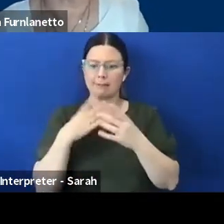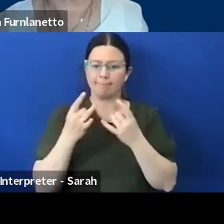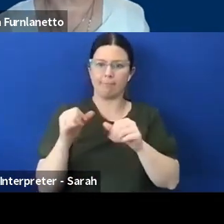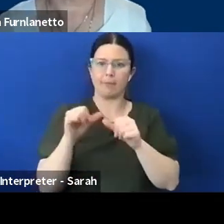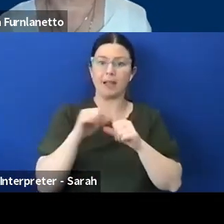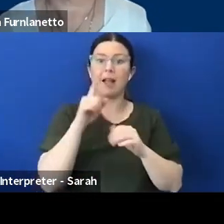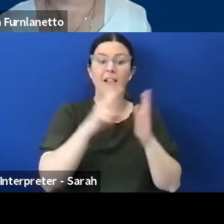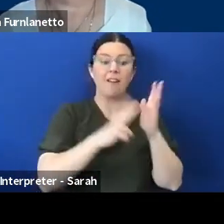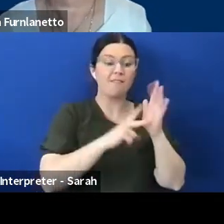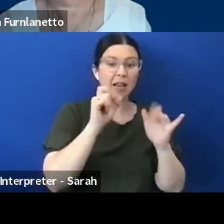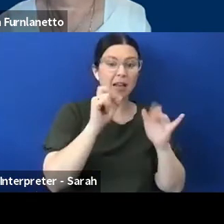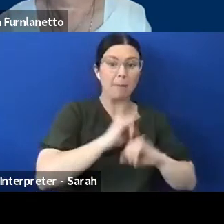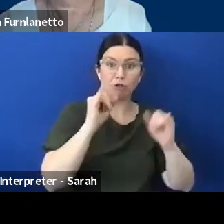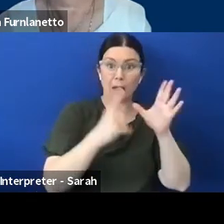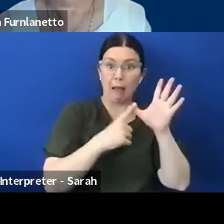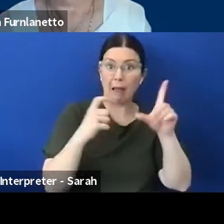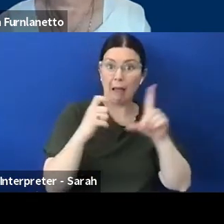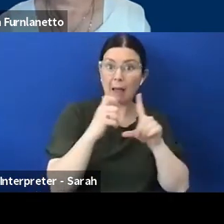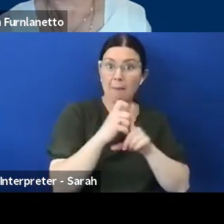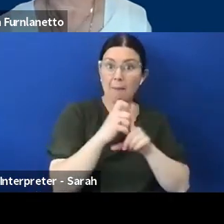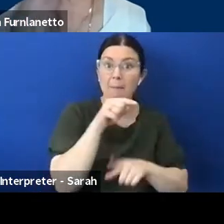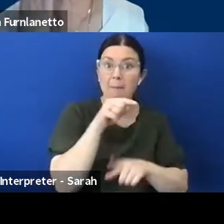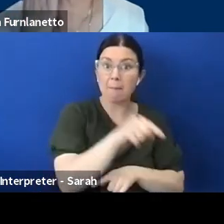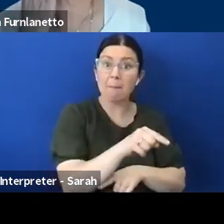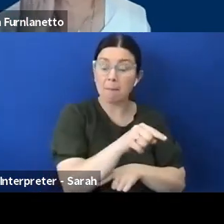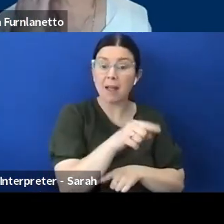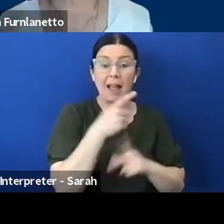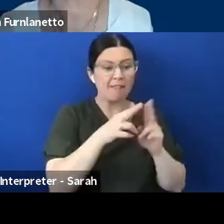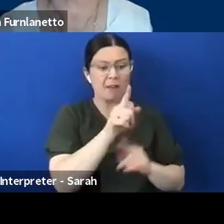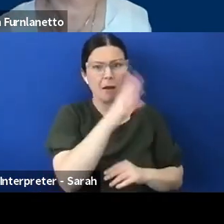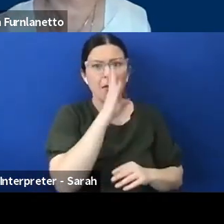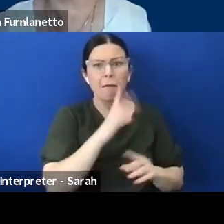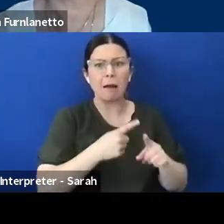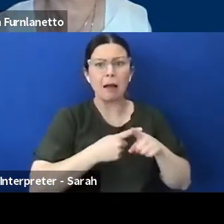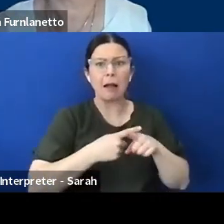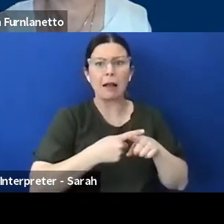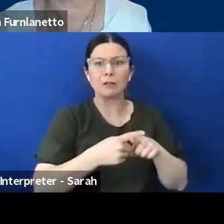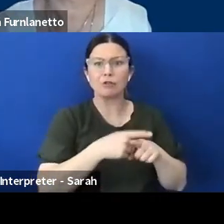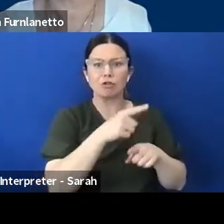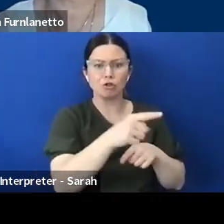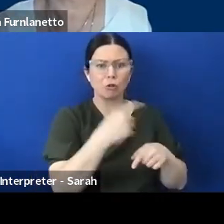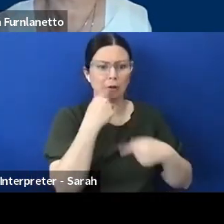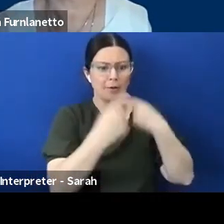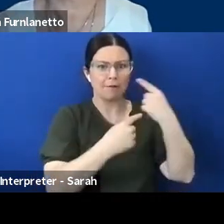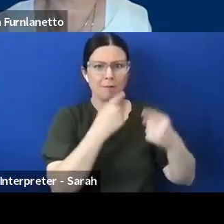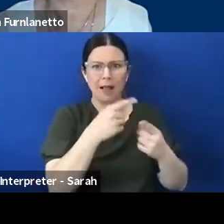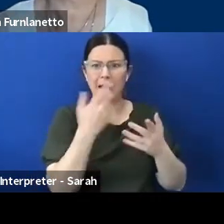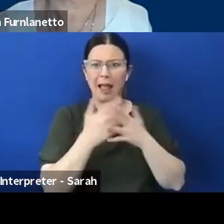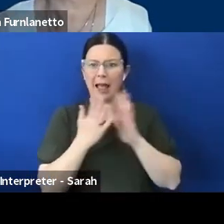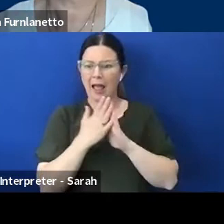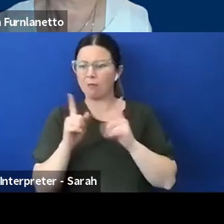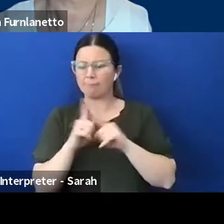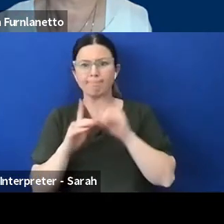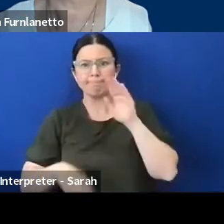that information is only available in English how do, you know, native deaf signing people access that